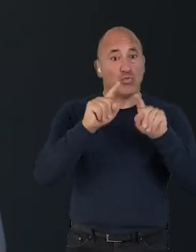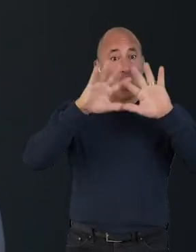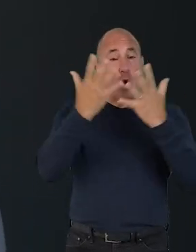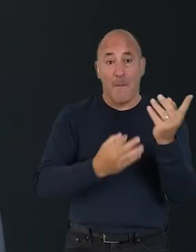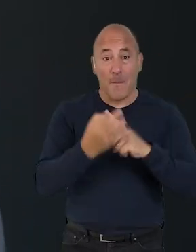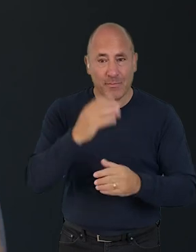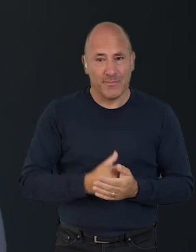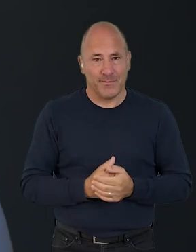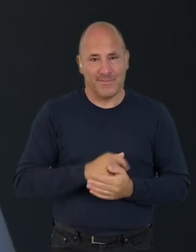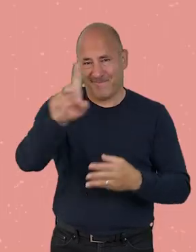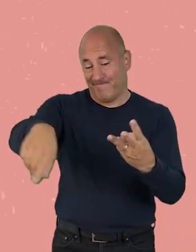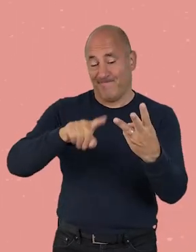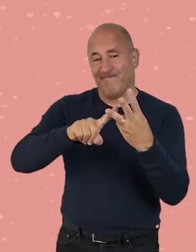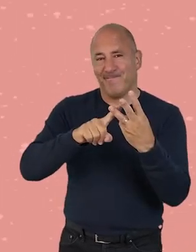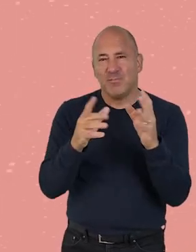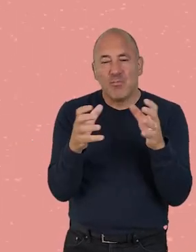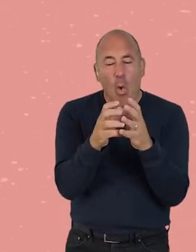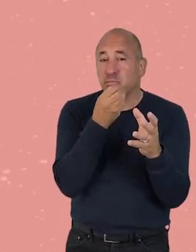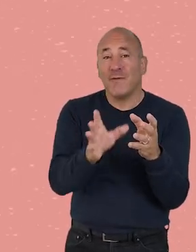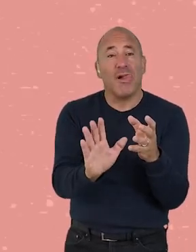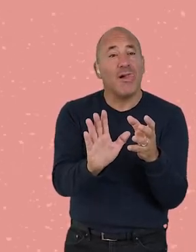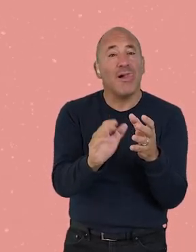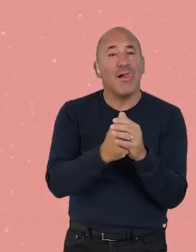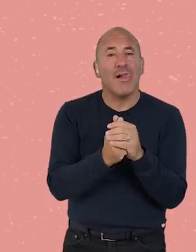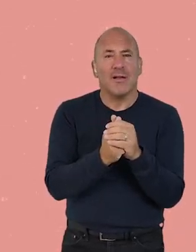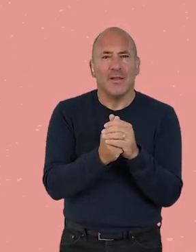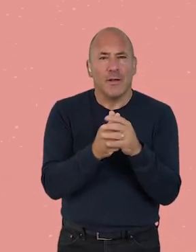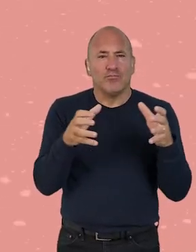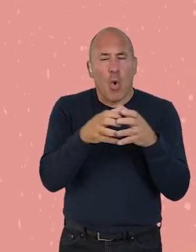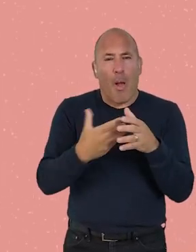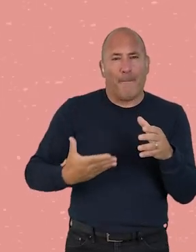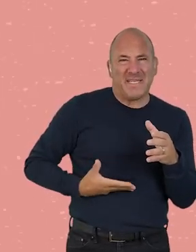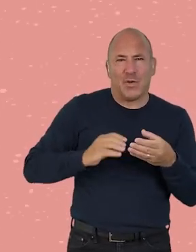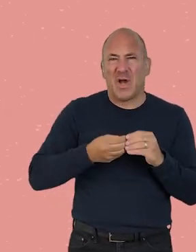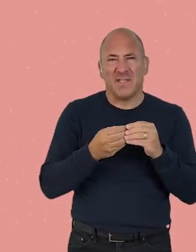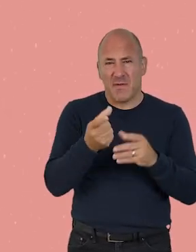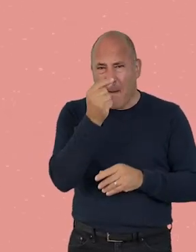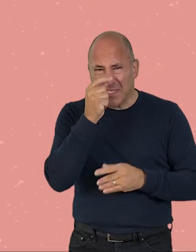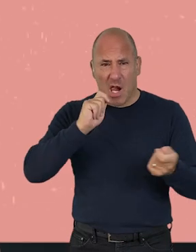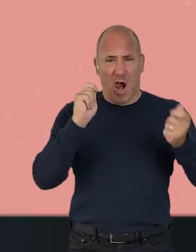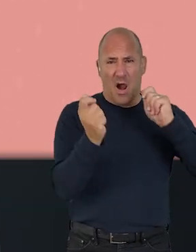and world for the better. 3, small is beautiful. The ability and dynamism of smaller creative businesses